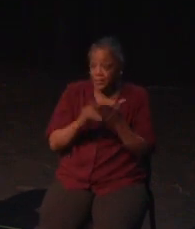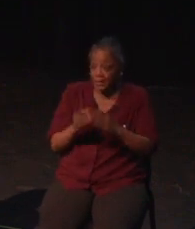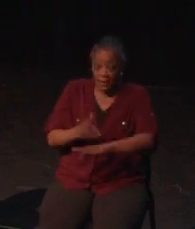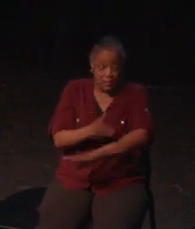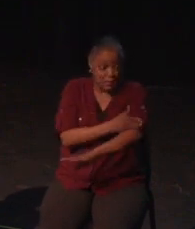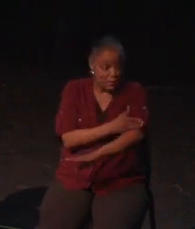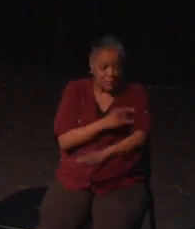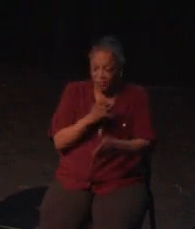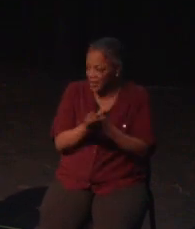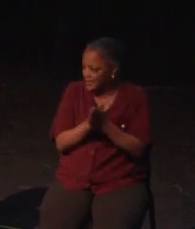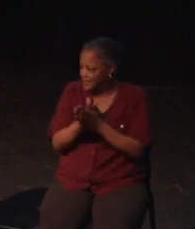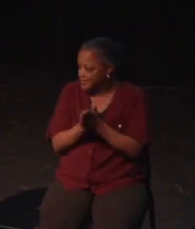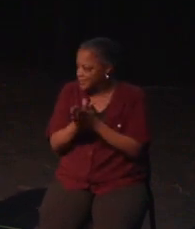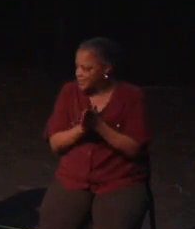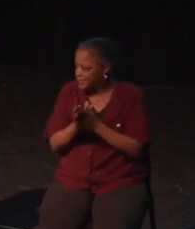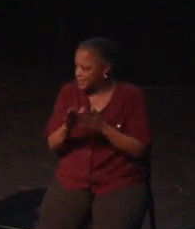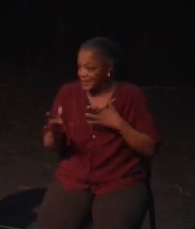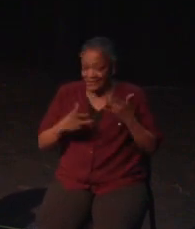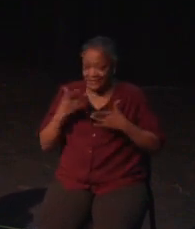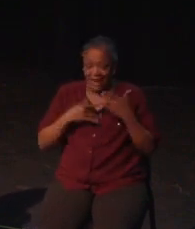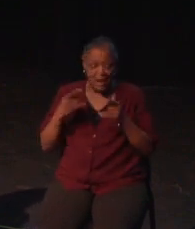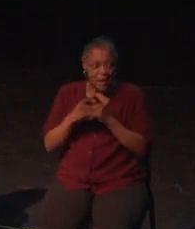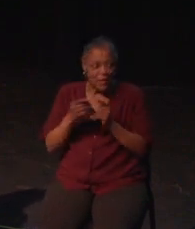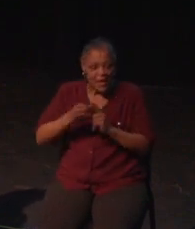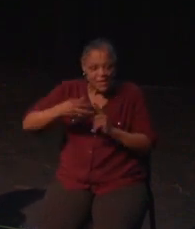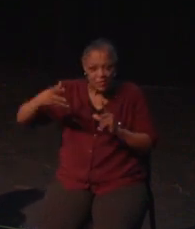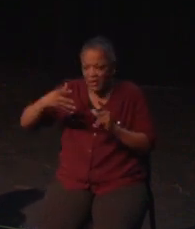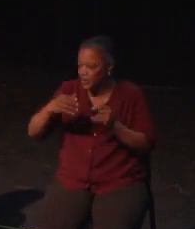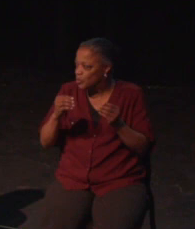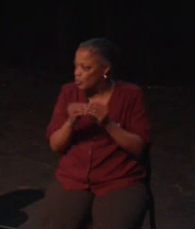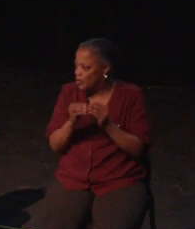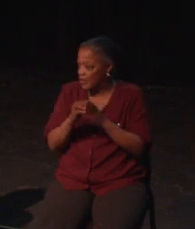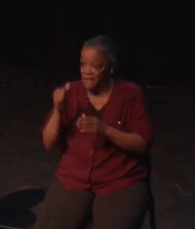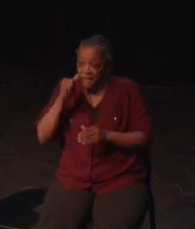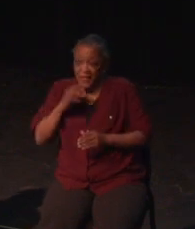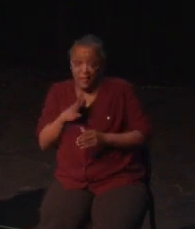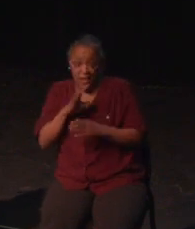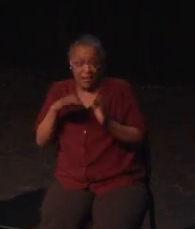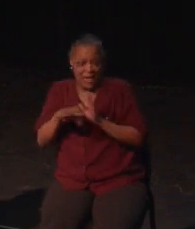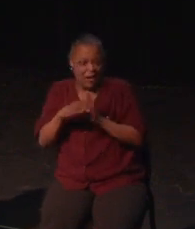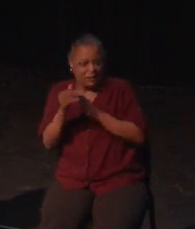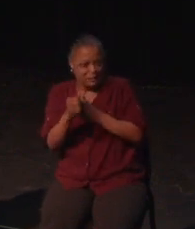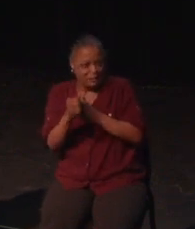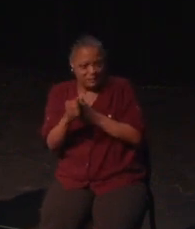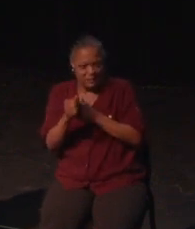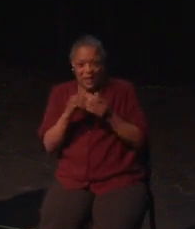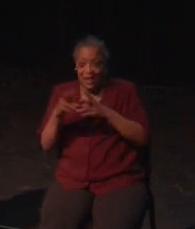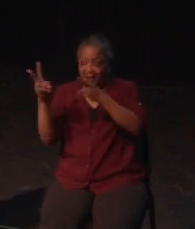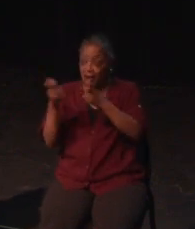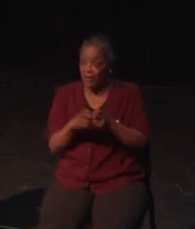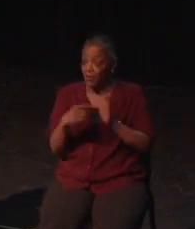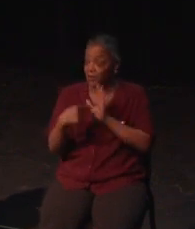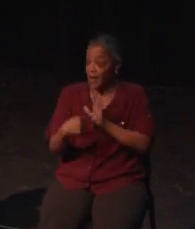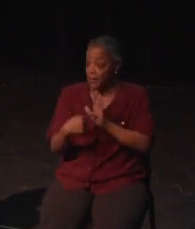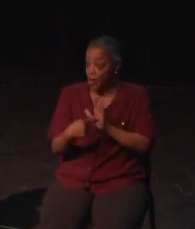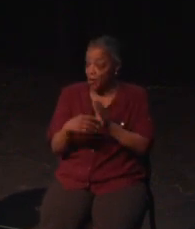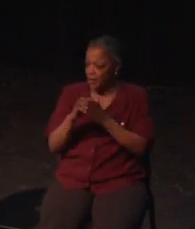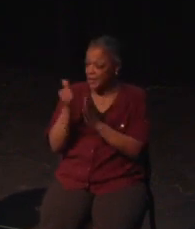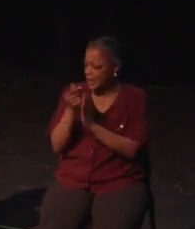So when I'm forced to change this in the OS, it likely breaks the UI, and many games inevitably keep giving me incorrect button prompts.